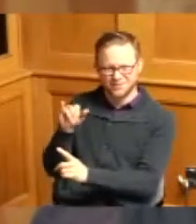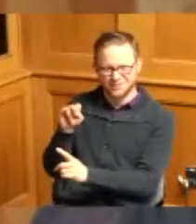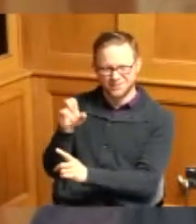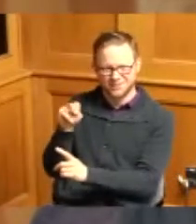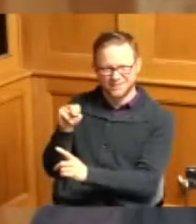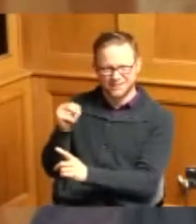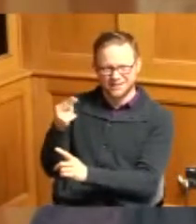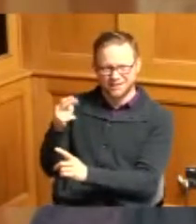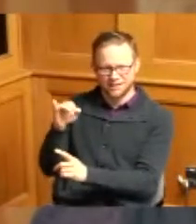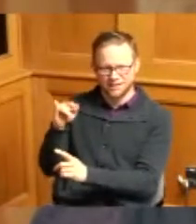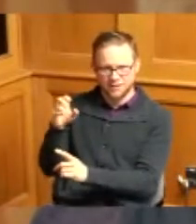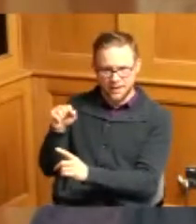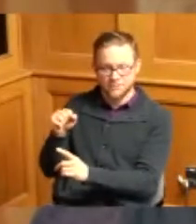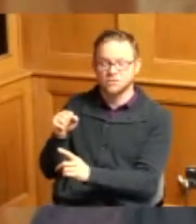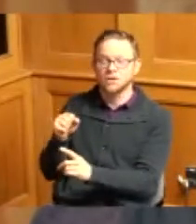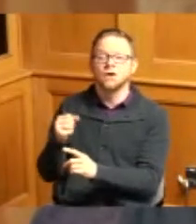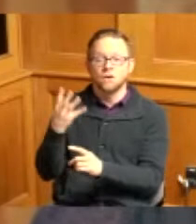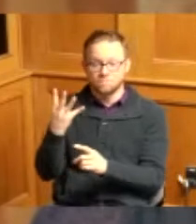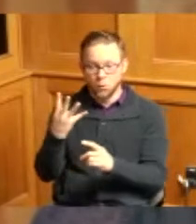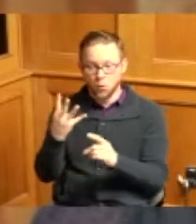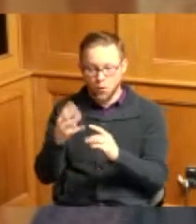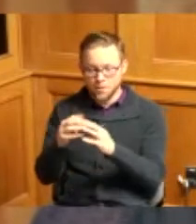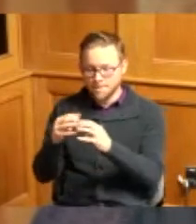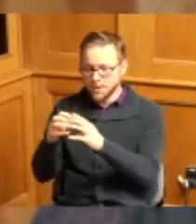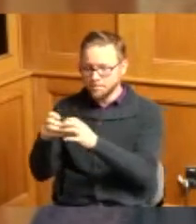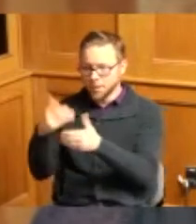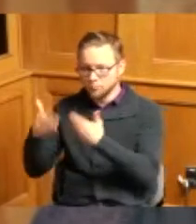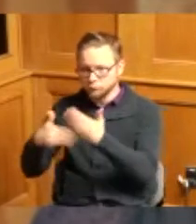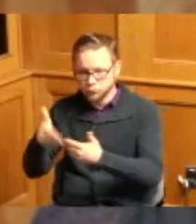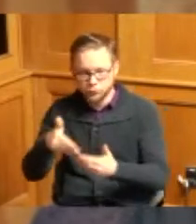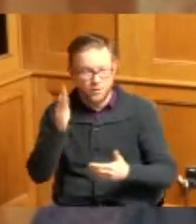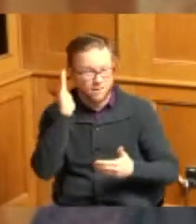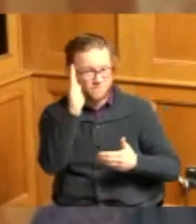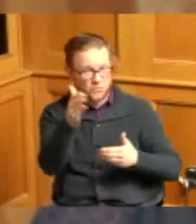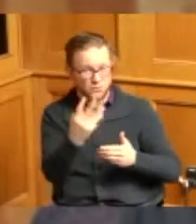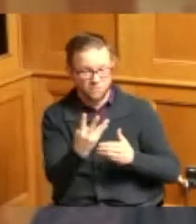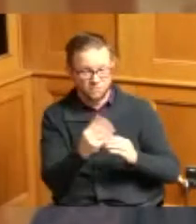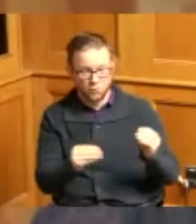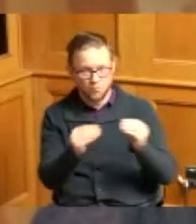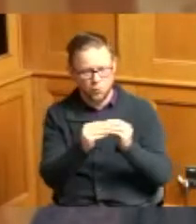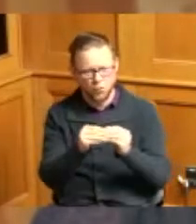under construction now four more to come but they're really beautiful open floor plan and